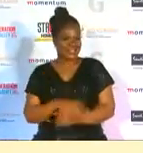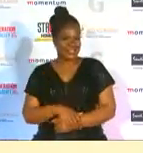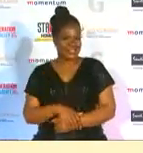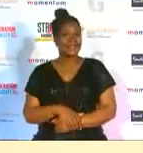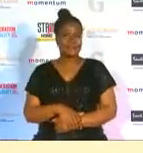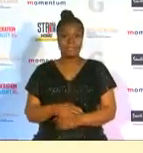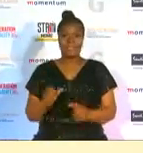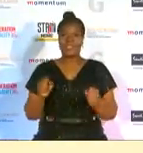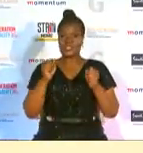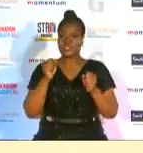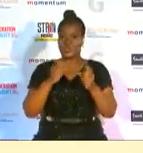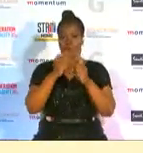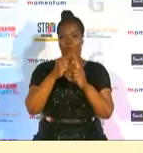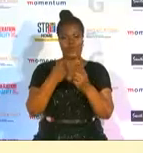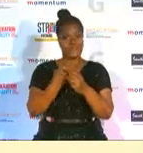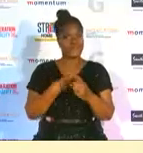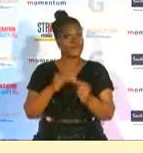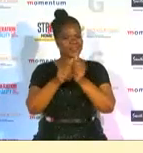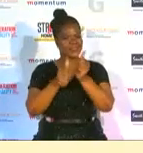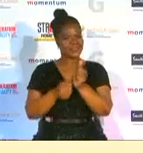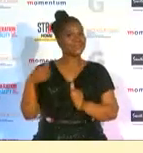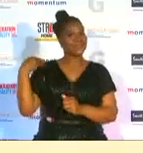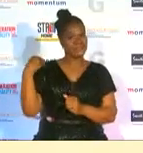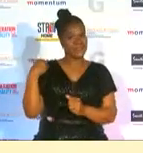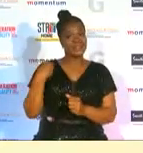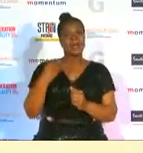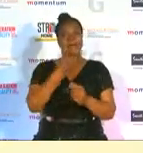deputy minister of sports arts and culture miss not kawaii mafu speaking of